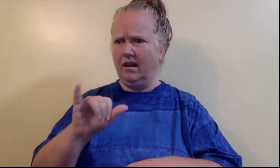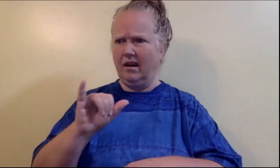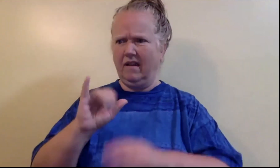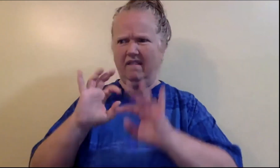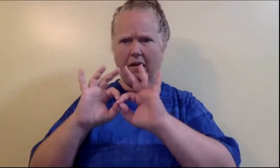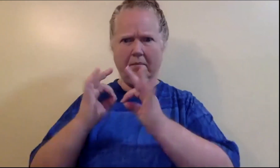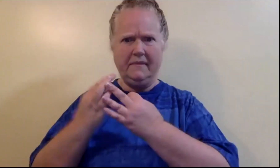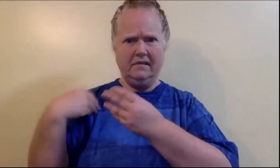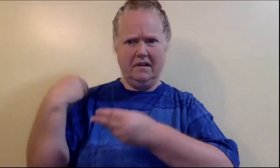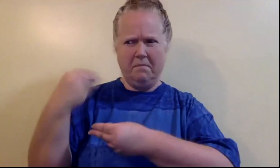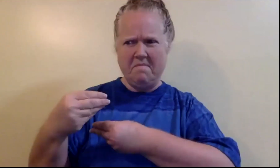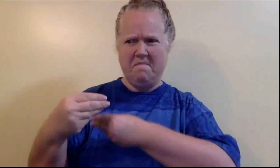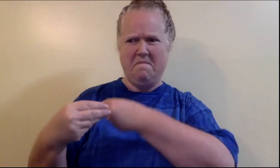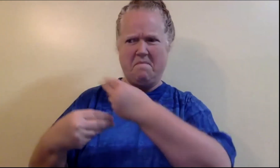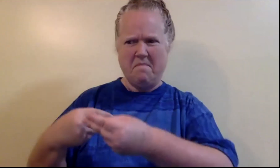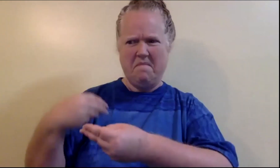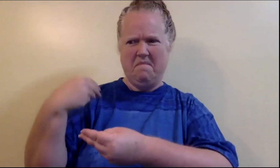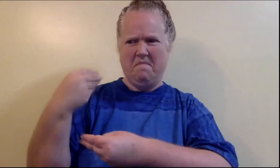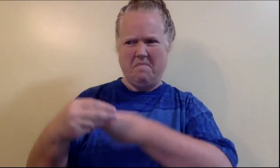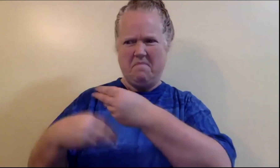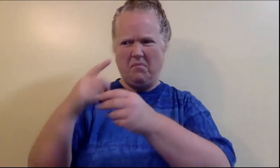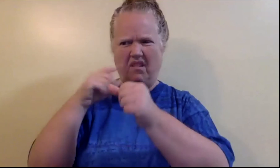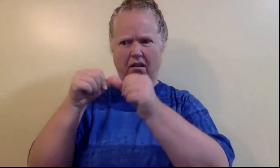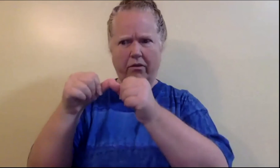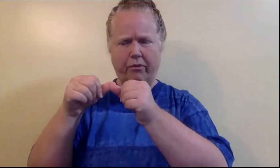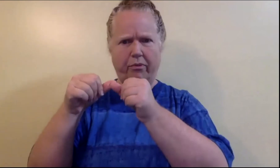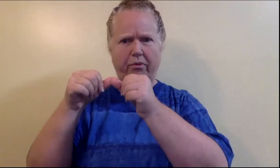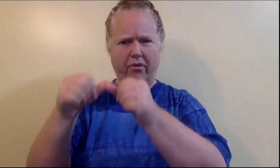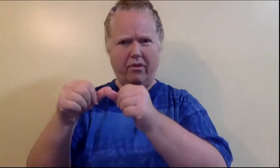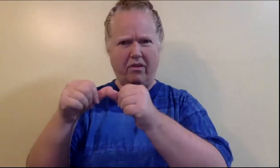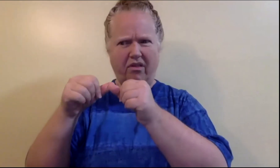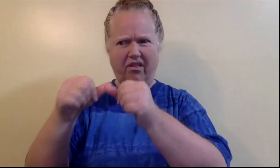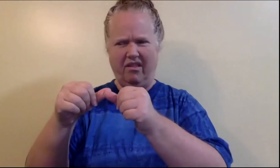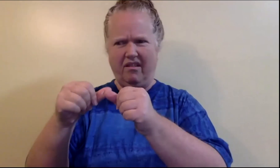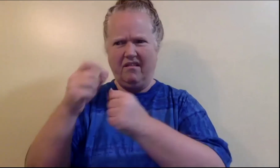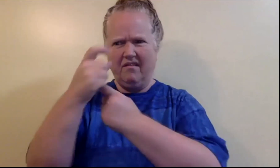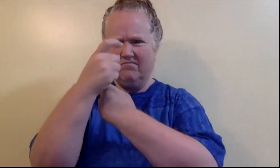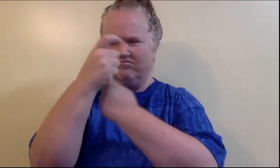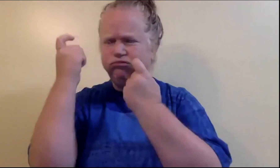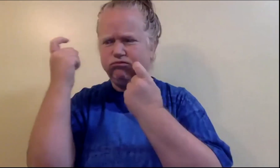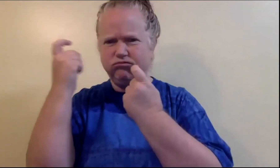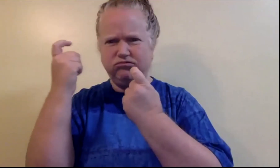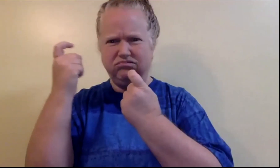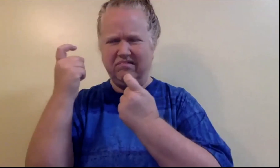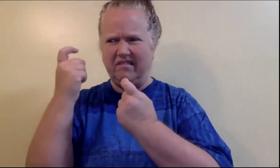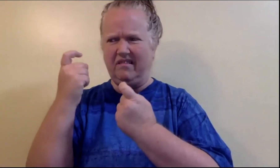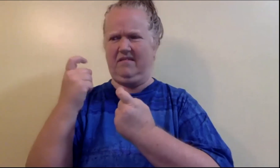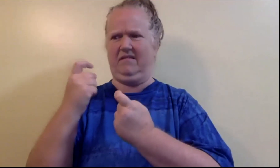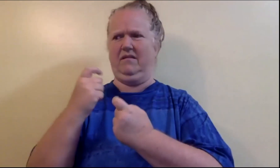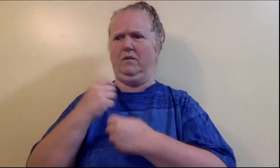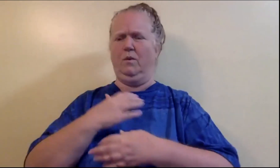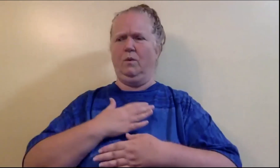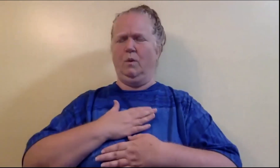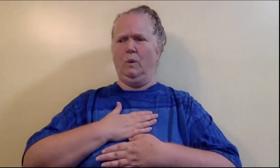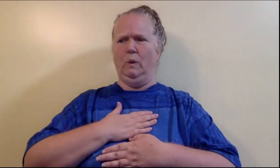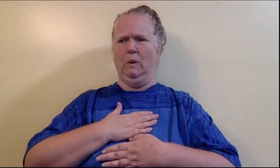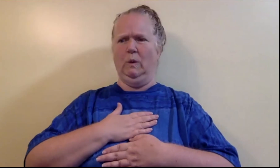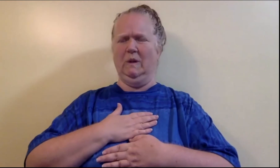I learned about the trauma past generations experienced during slavery. That trauma is actually passed down to future generations.